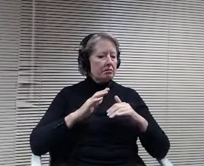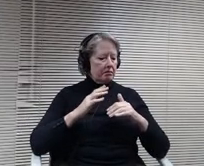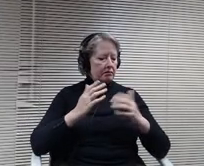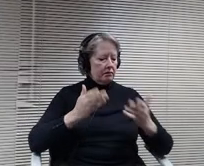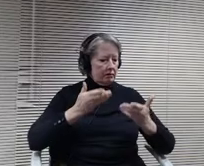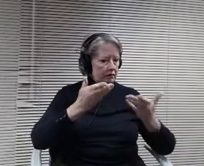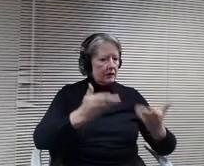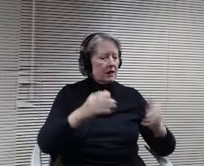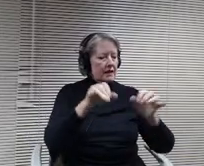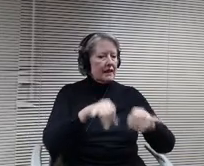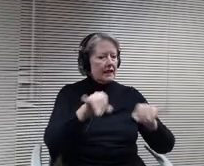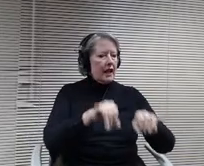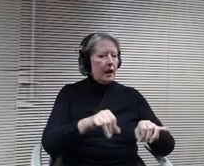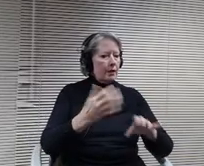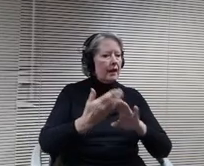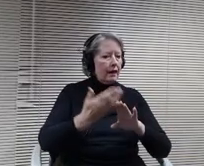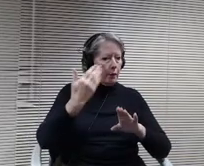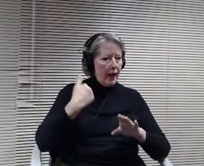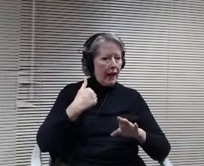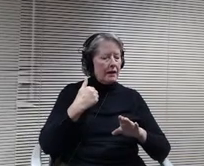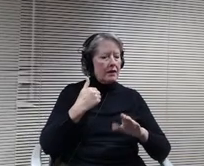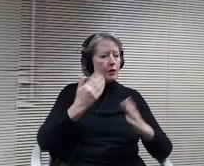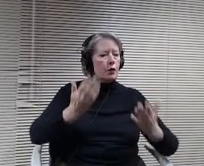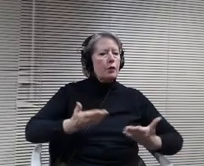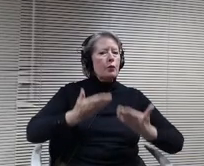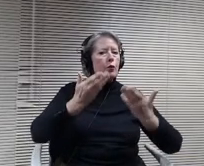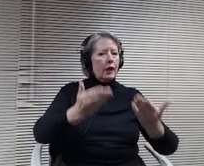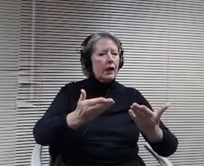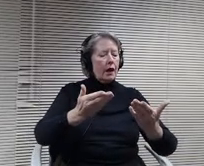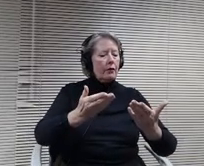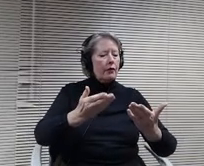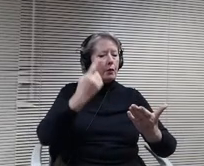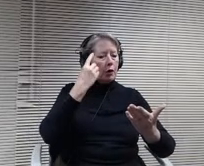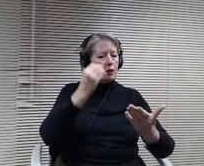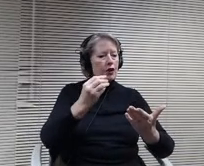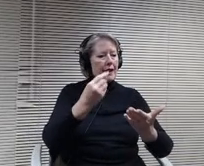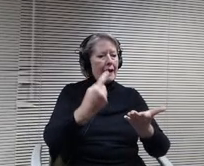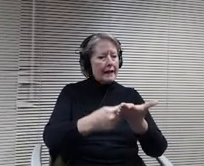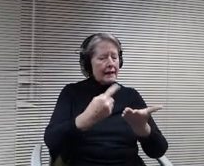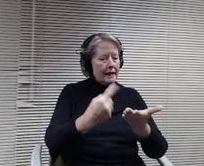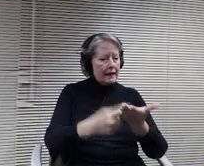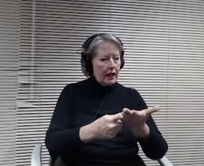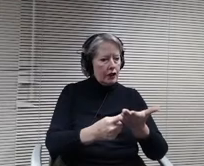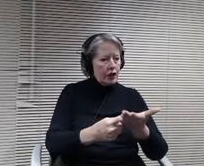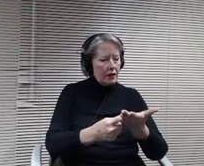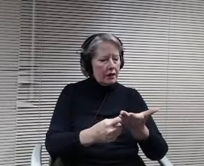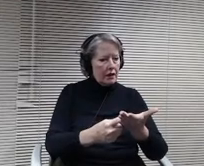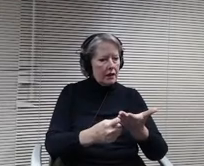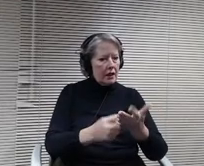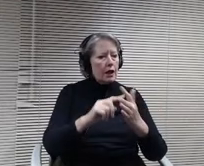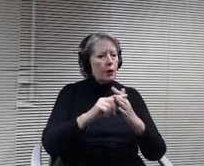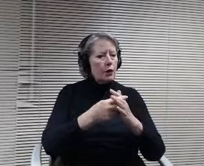each one of these up for emotions and discussion, so we will start with policy 514